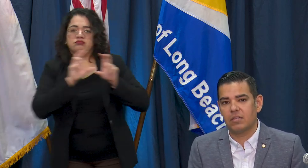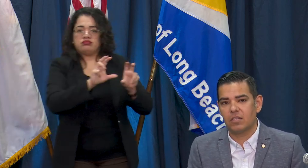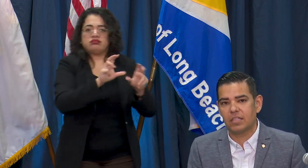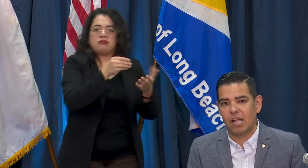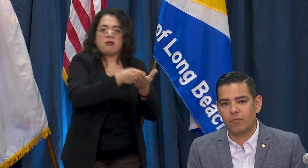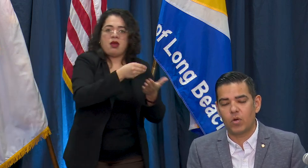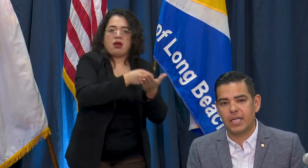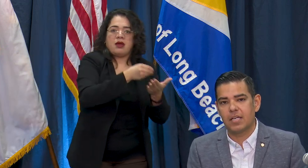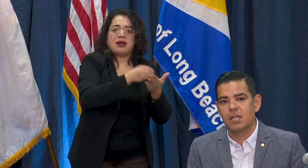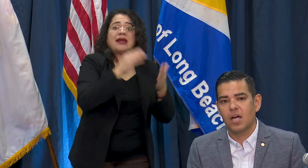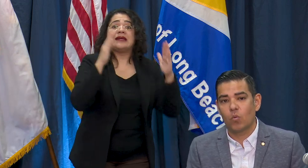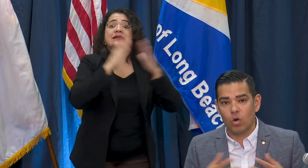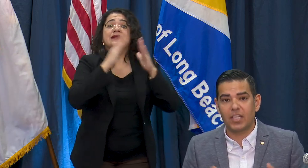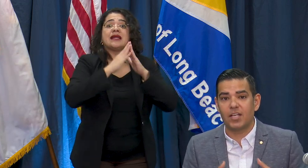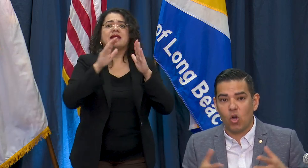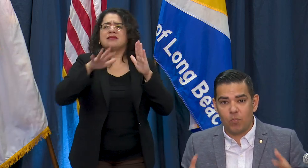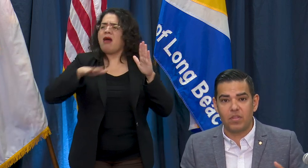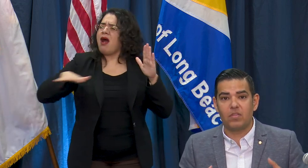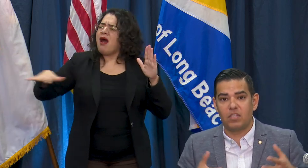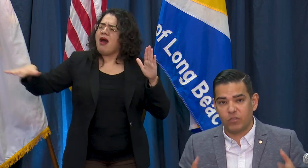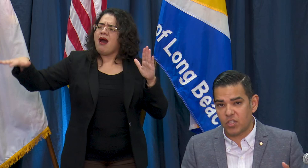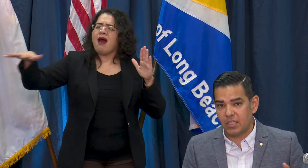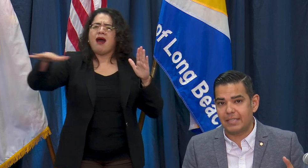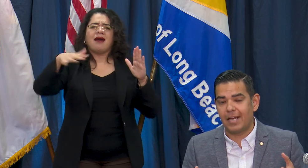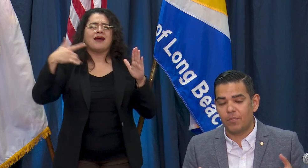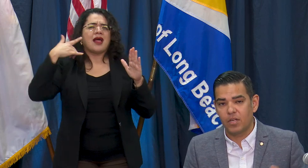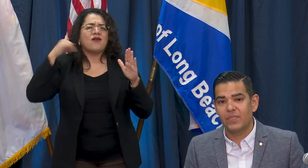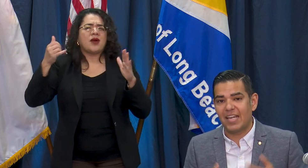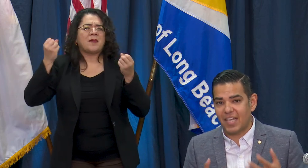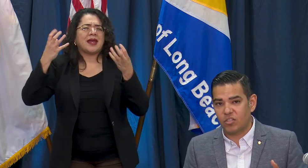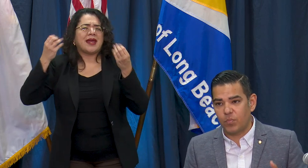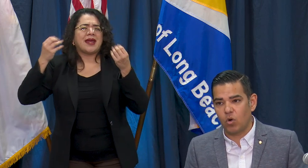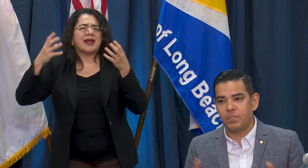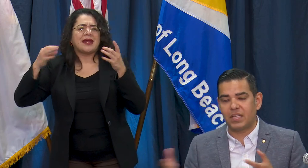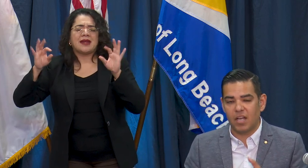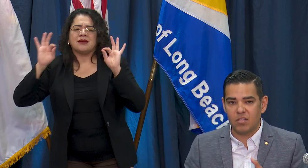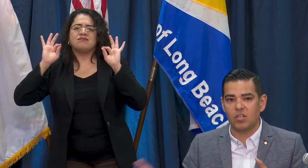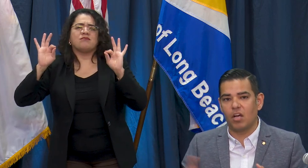California are working to open these facilities up and get support because of